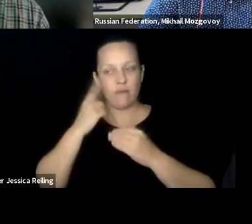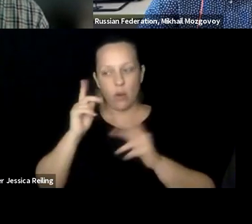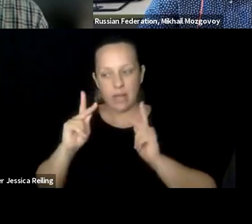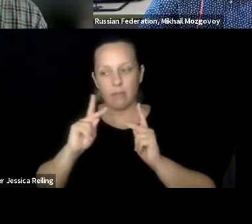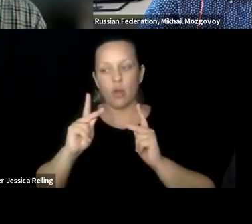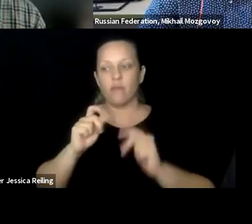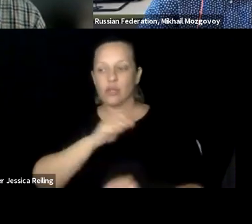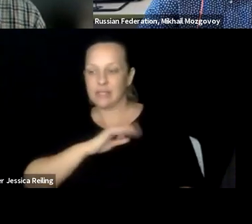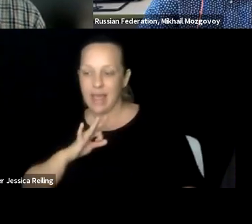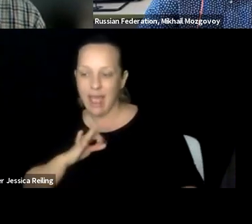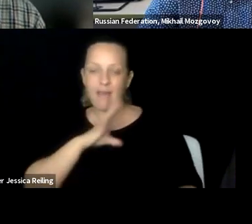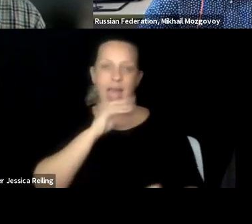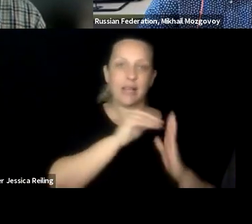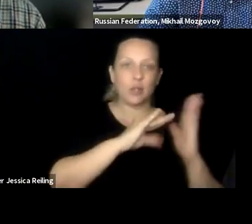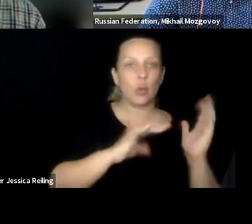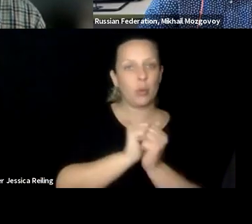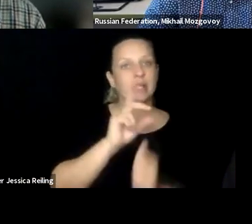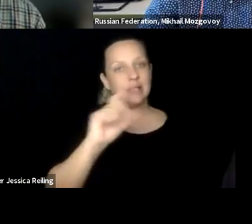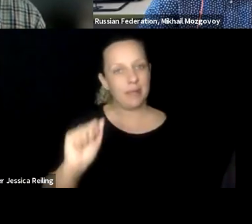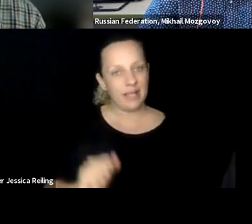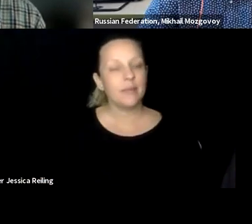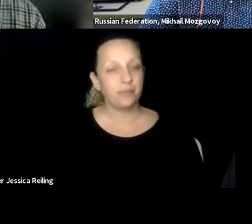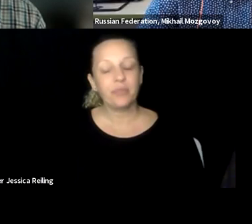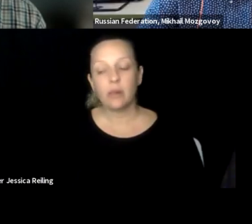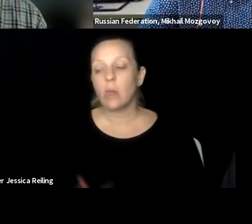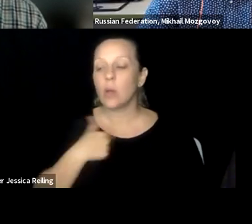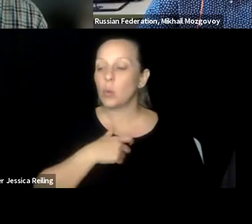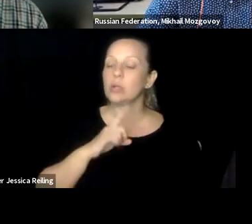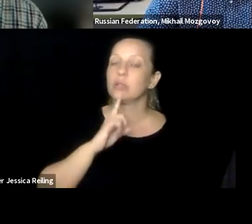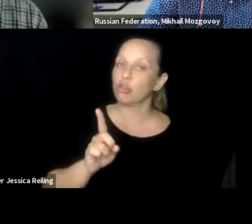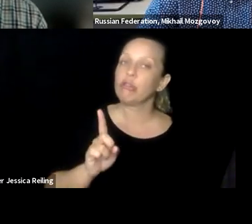way that it is easier, or does make life easier for a lot of students and